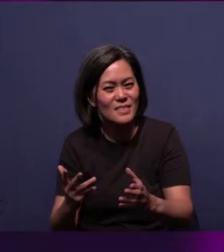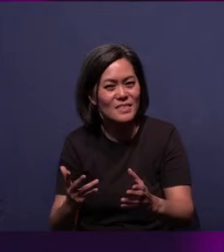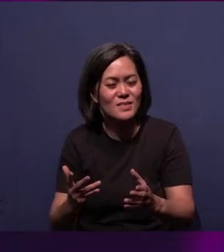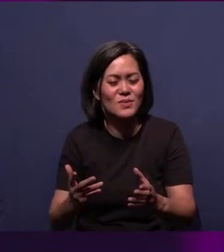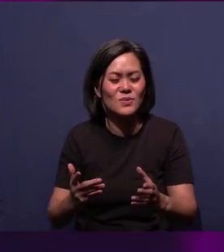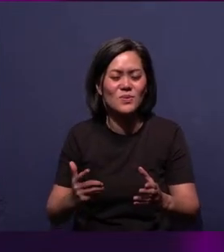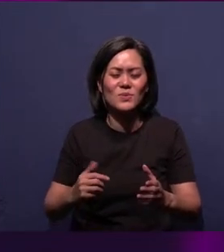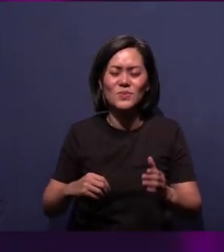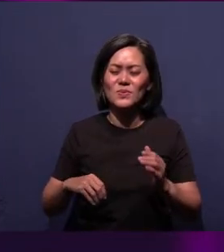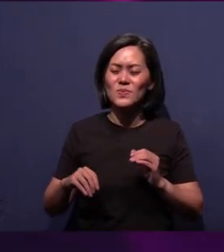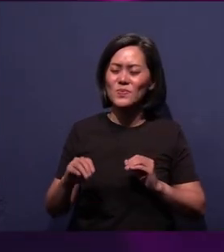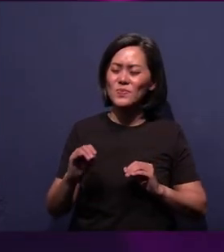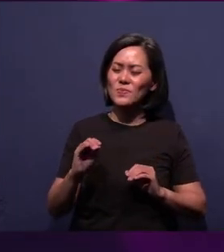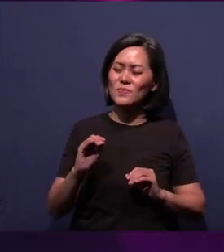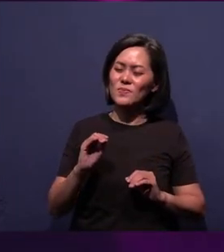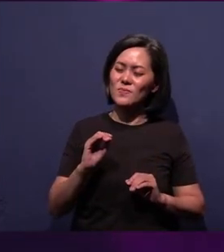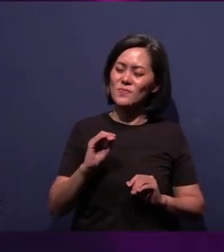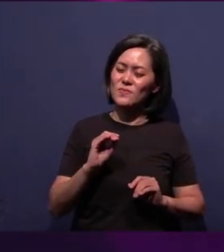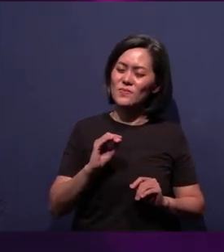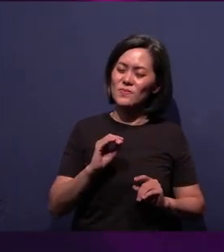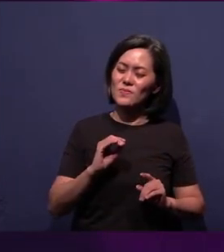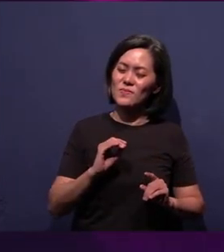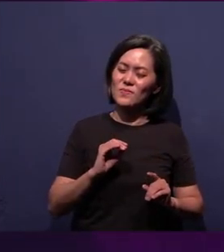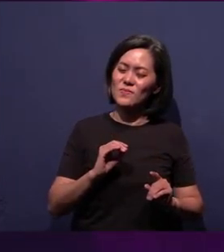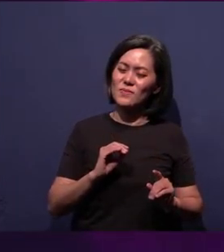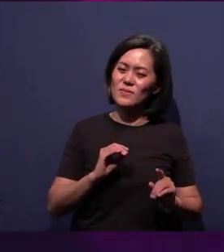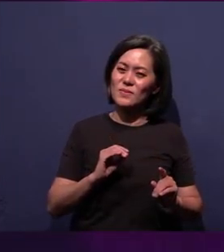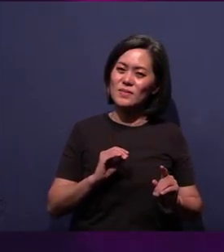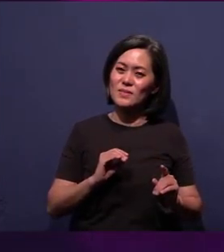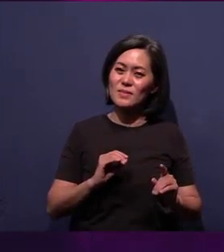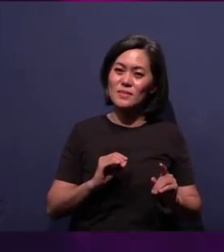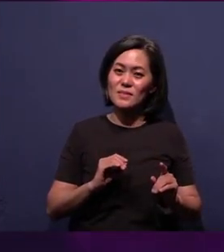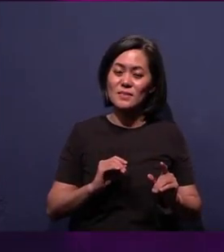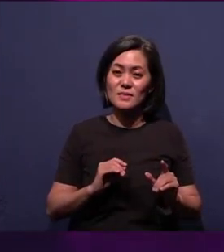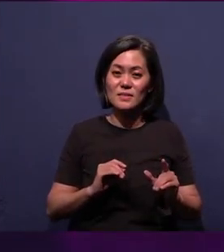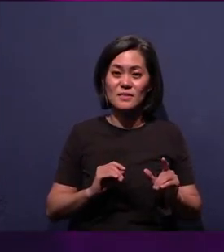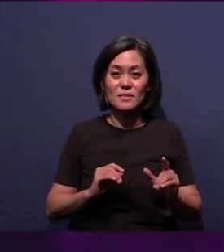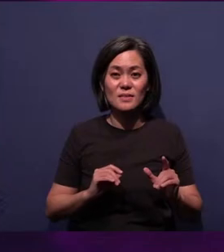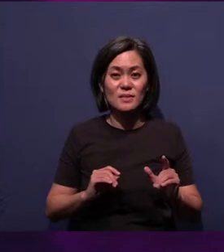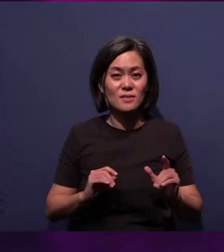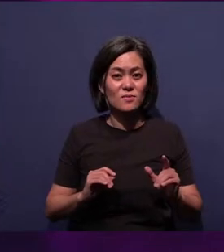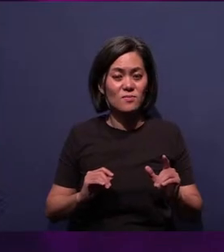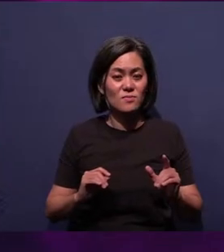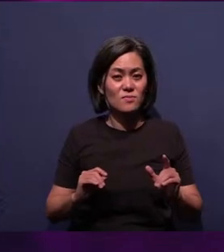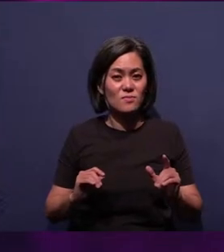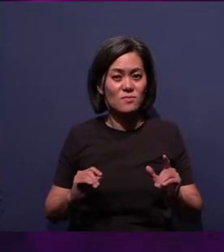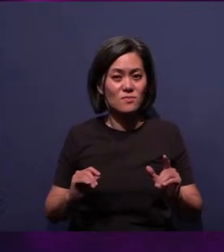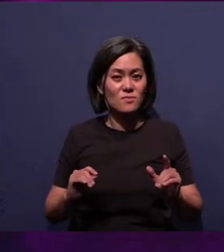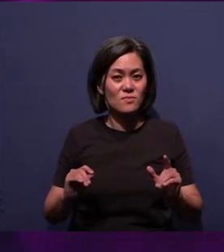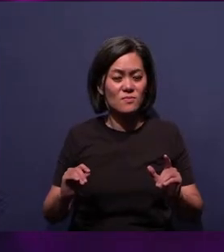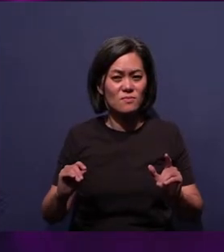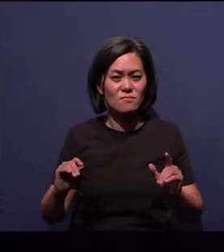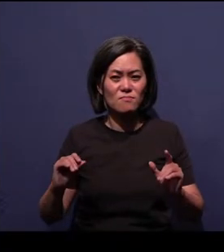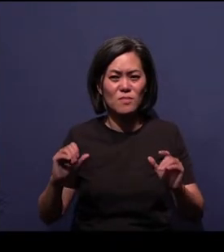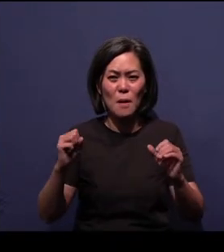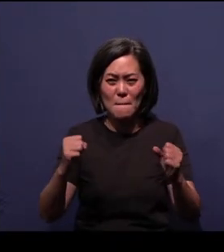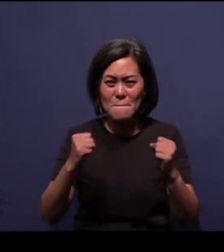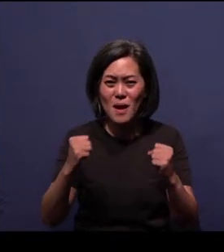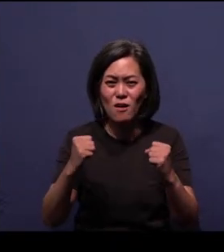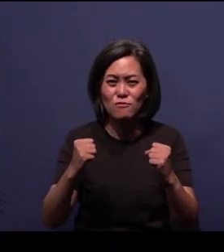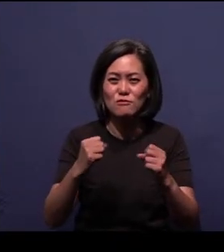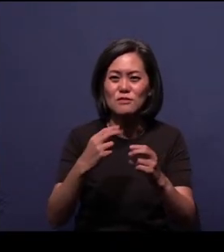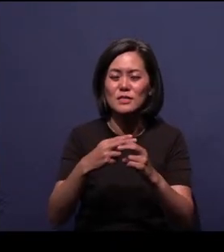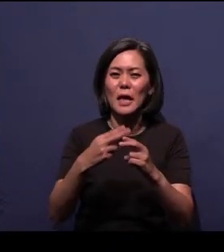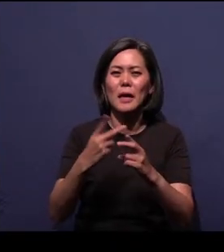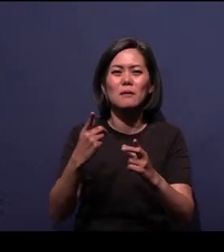What a powerful name, of Jesus is.